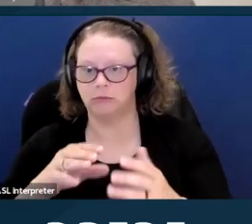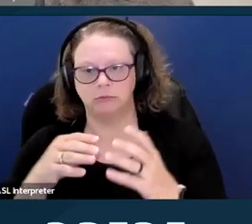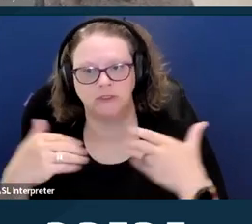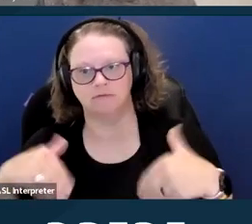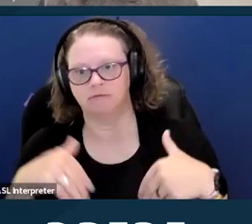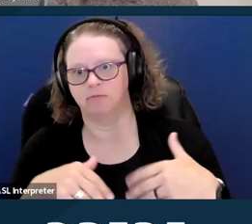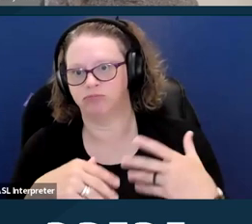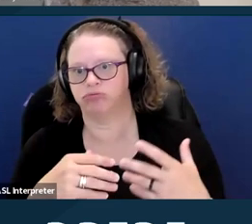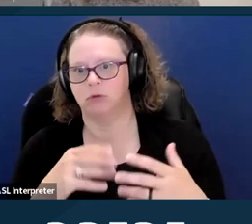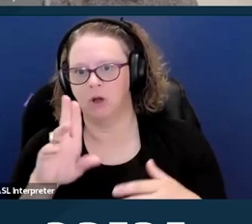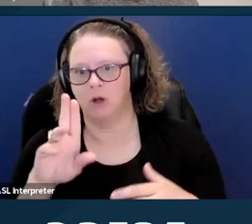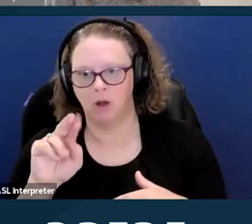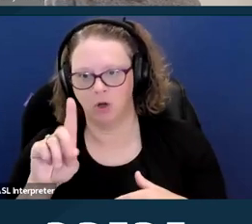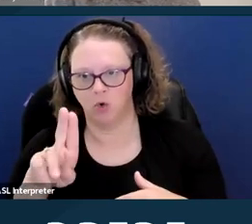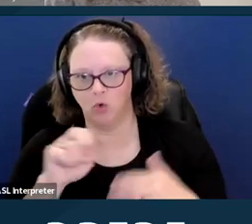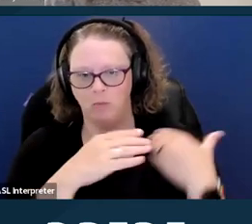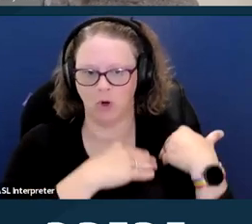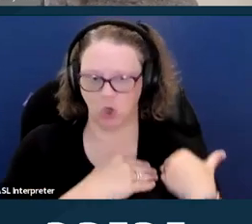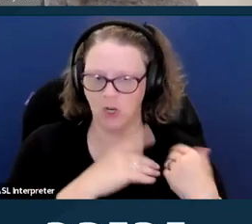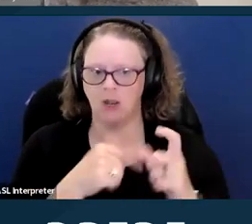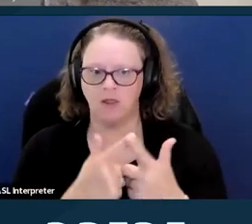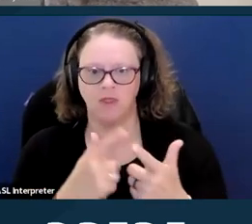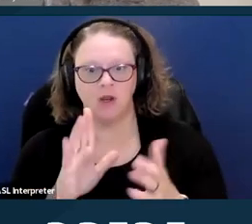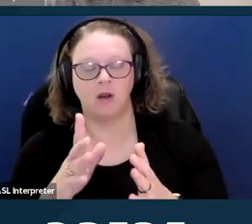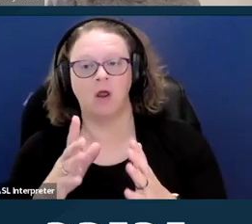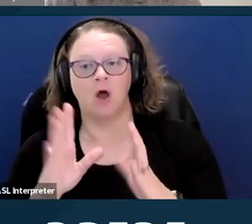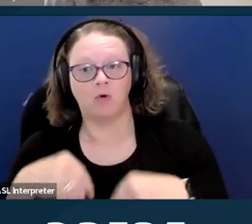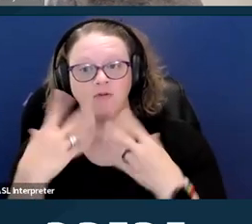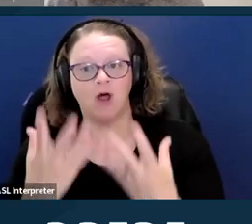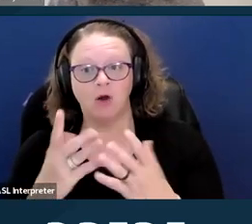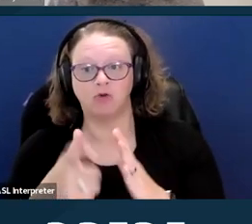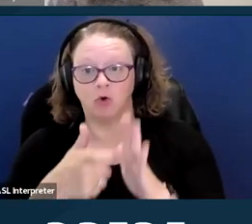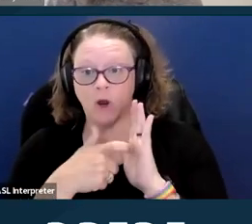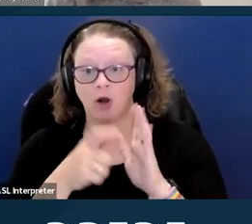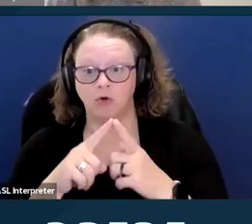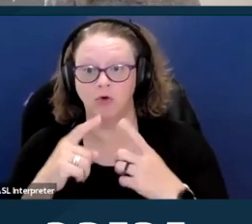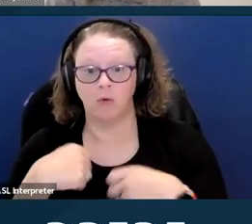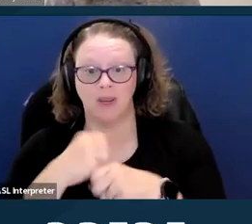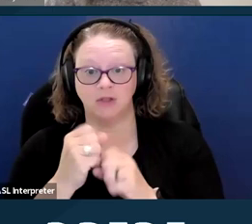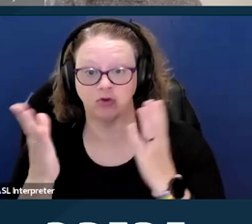a provider is required to make services available through alternative locations or methods.